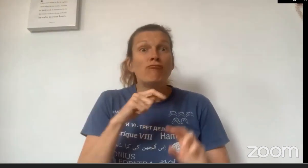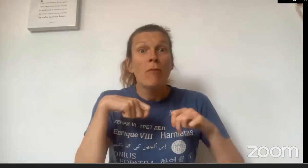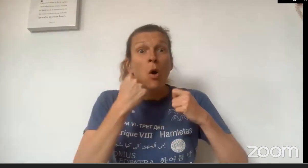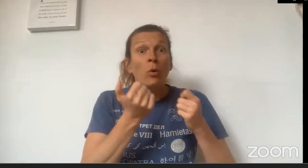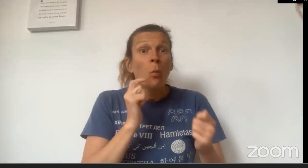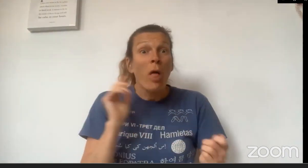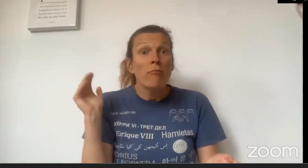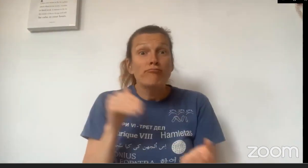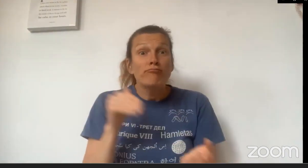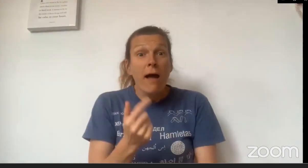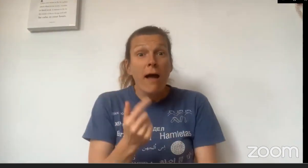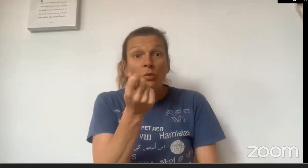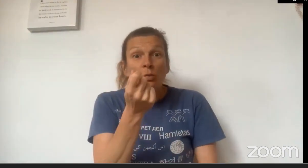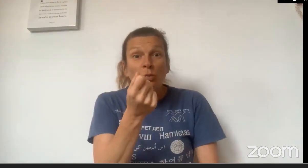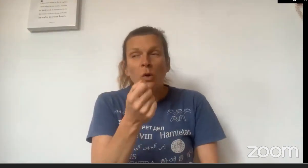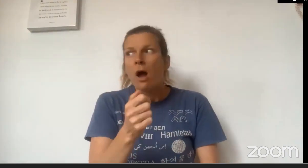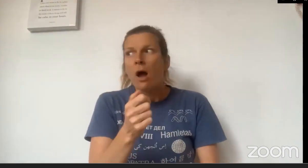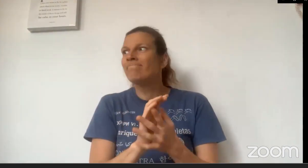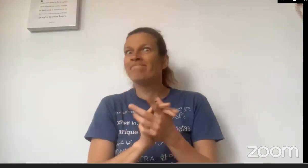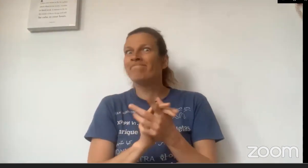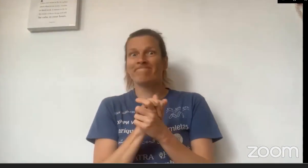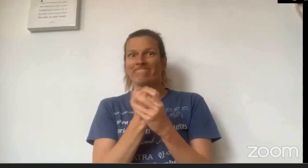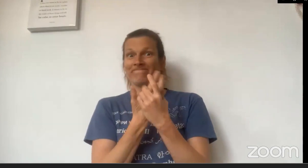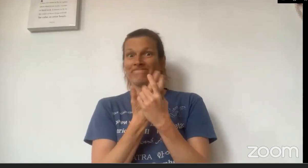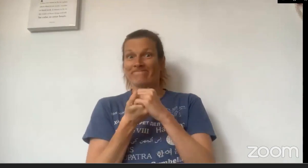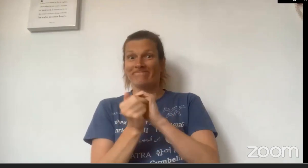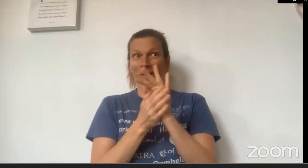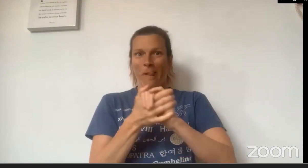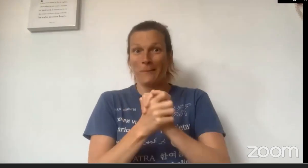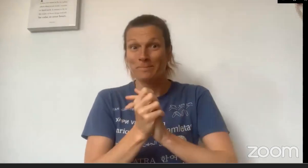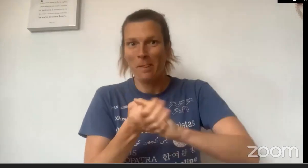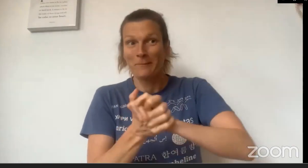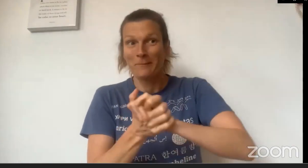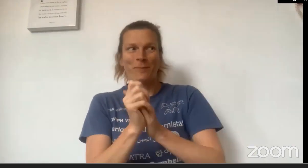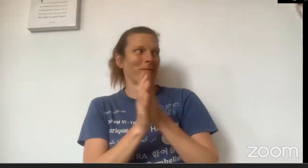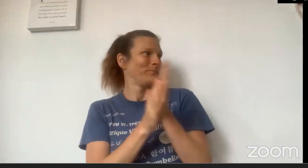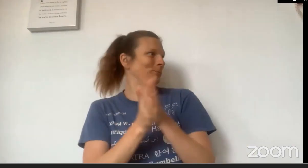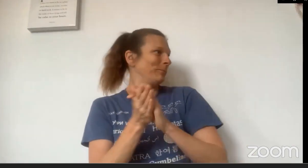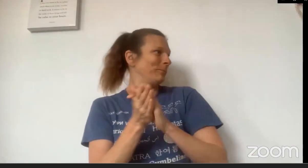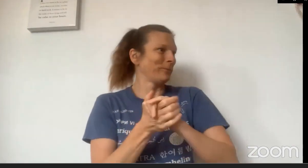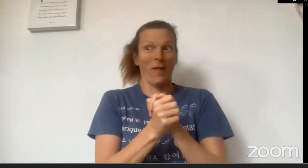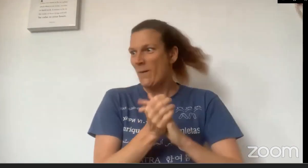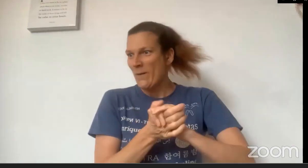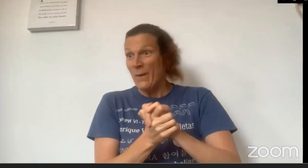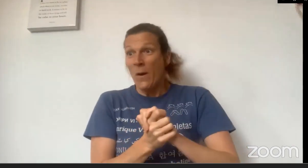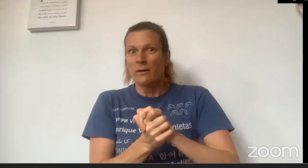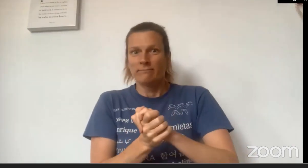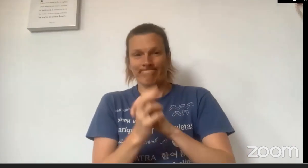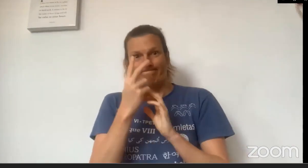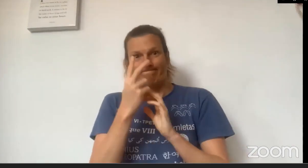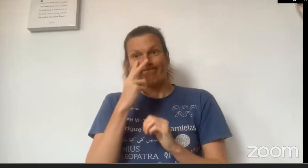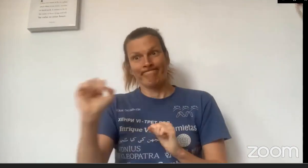realised that Little Red Riding Hood would be arriving soon. "Hmmmm... what to do?"